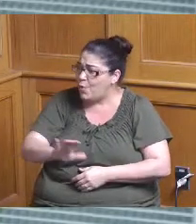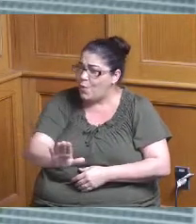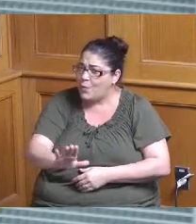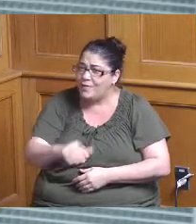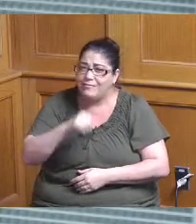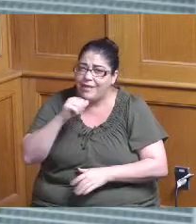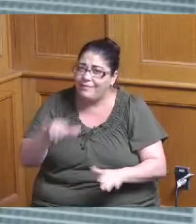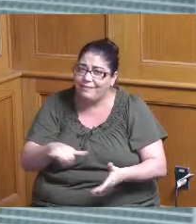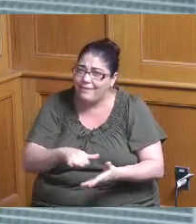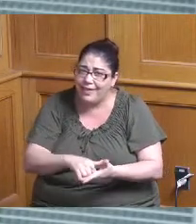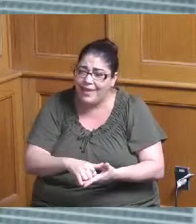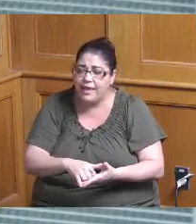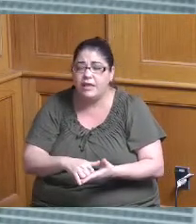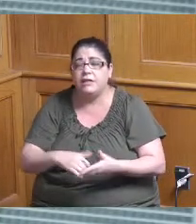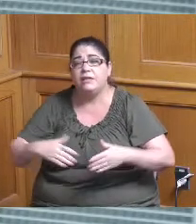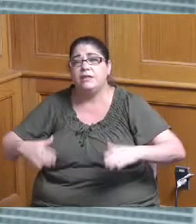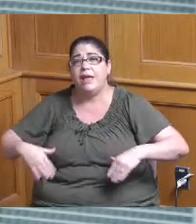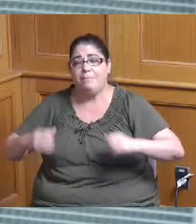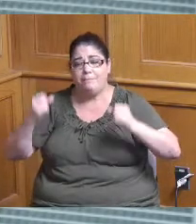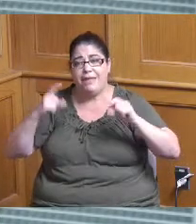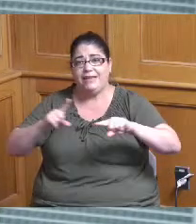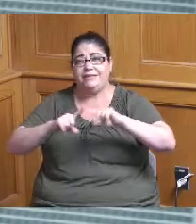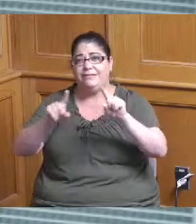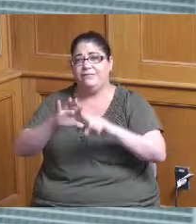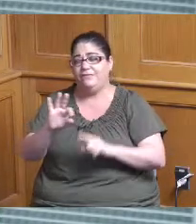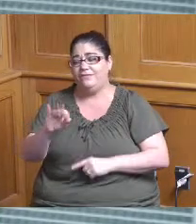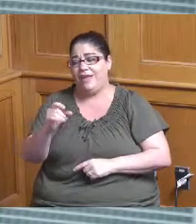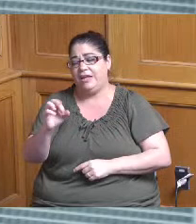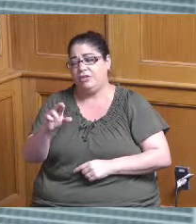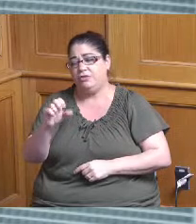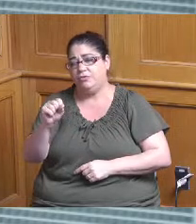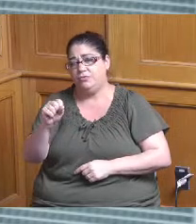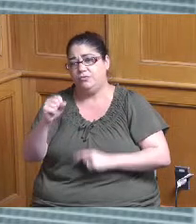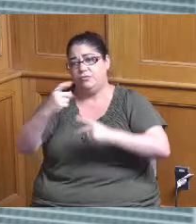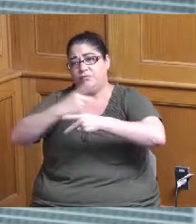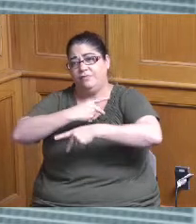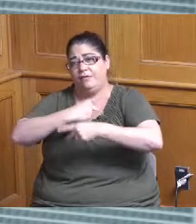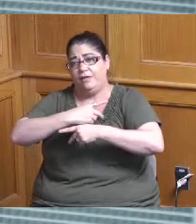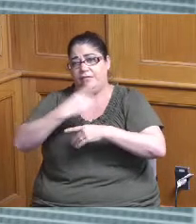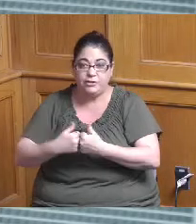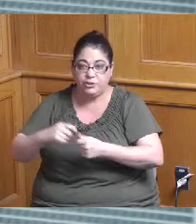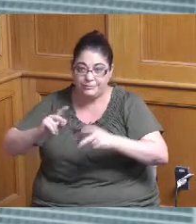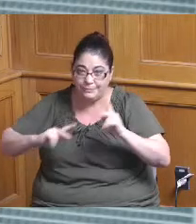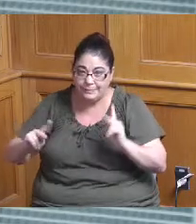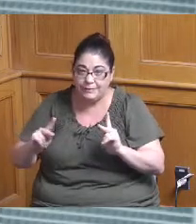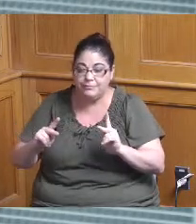I think there's a lot of factors that would make you know putting a number to it actually